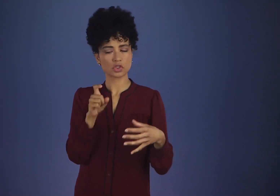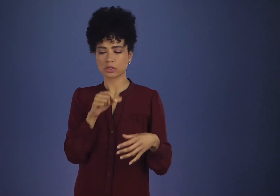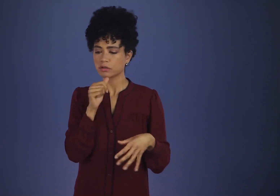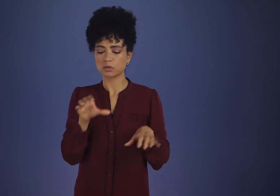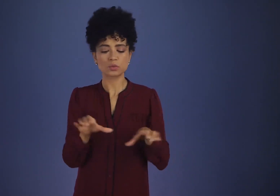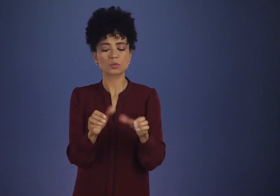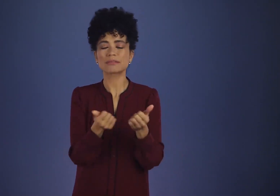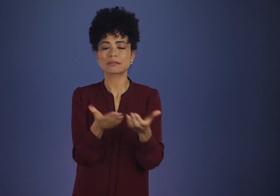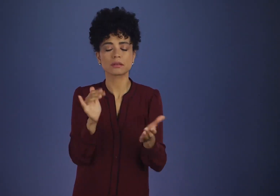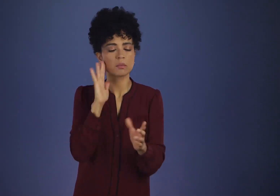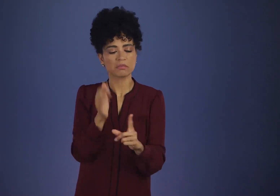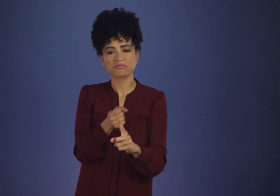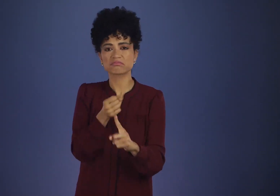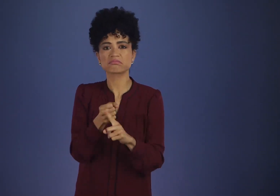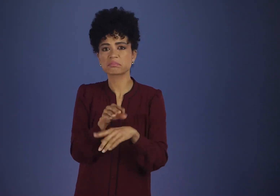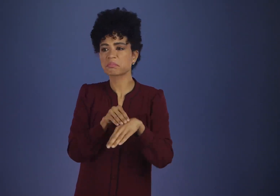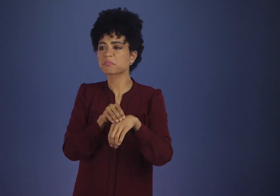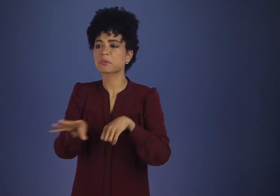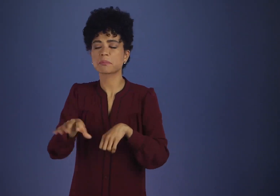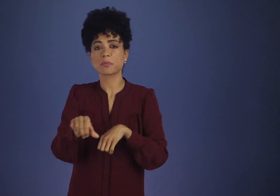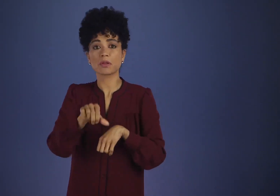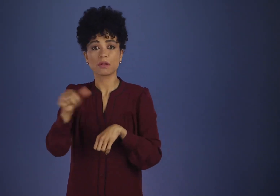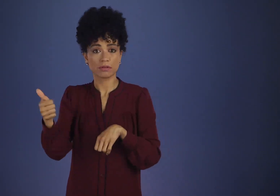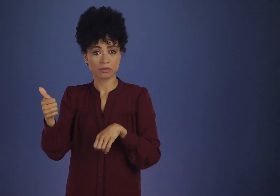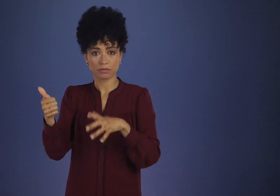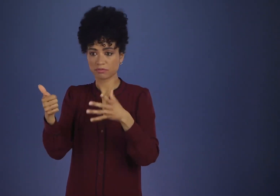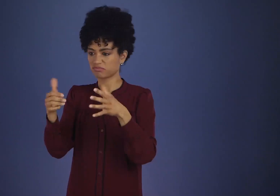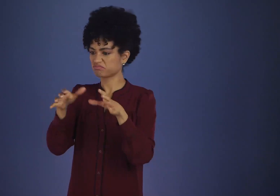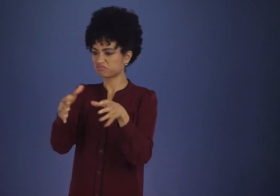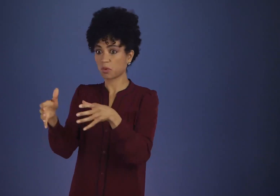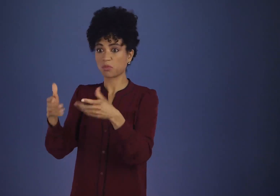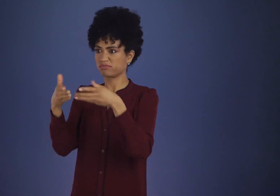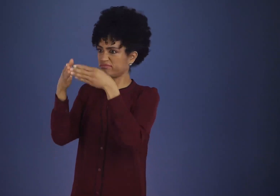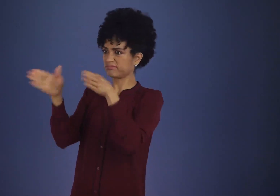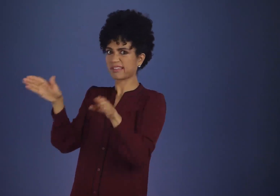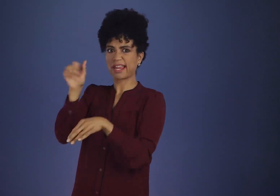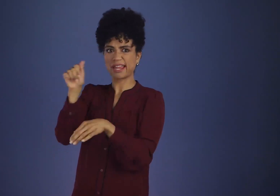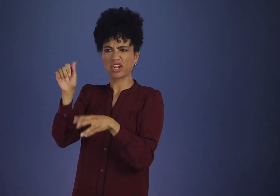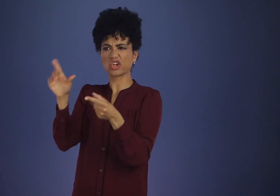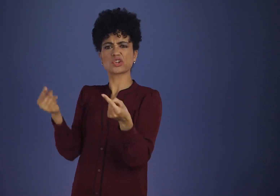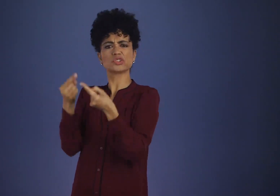A group ought not do anything which would greatly injure A.A. as a whole,